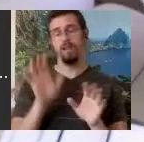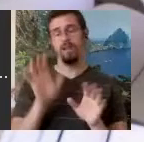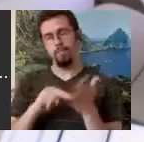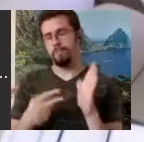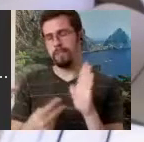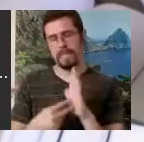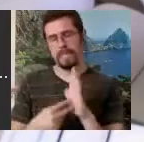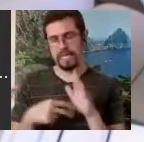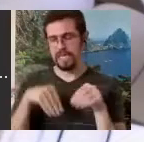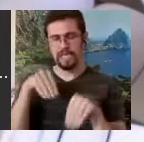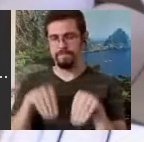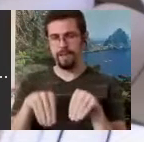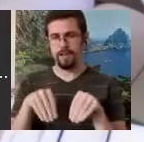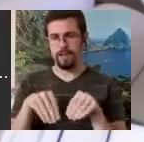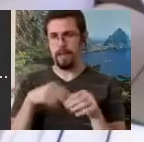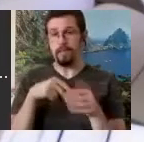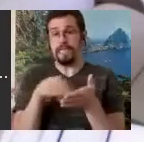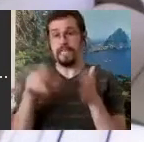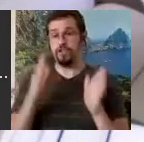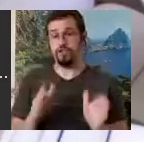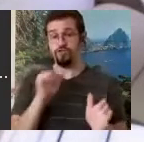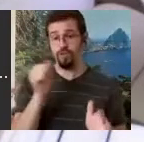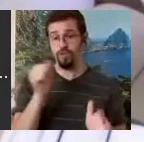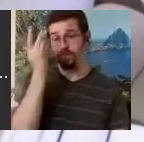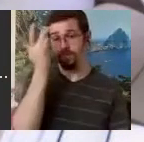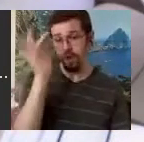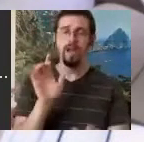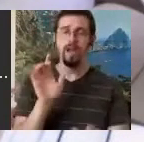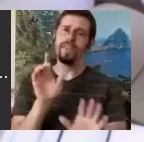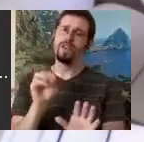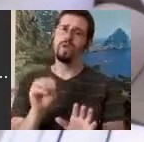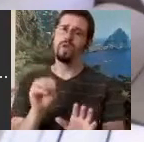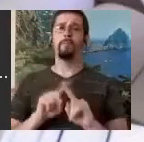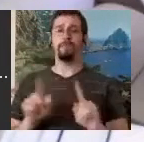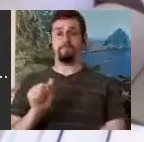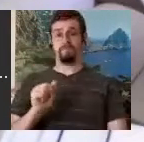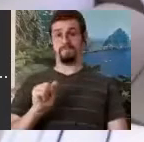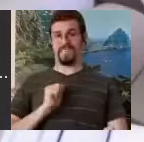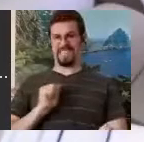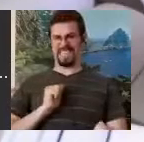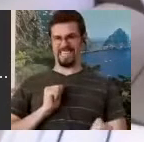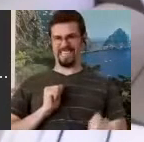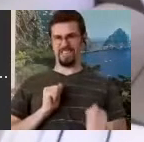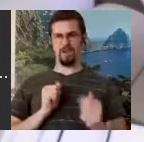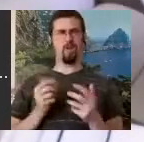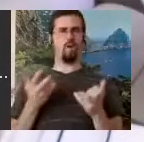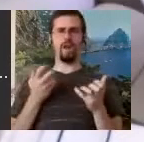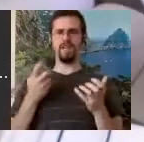Please know that. It's just simply that I personally wanted something to study, and